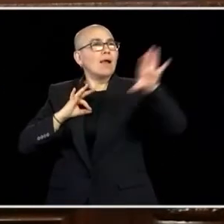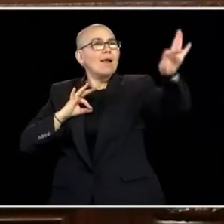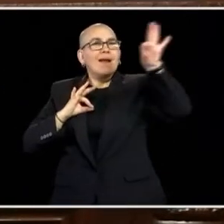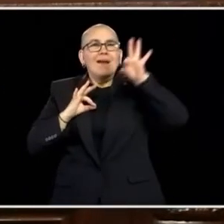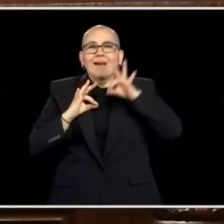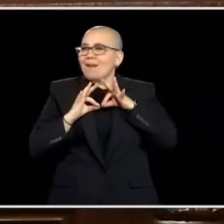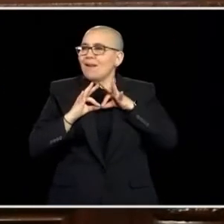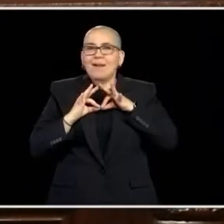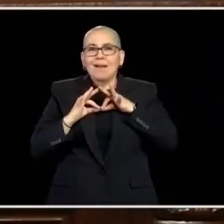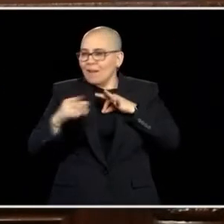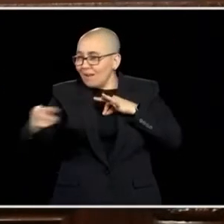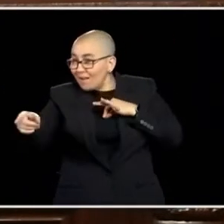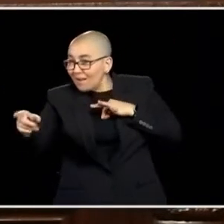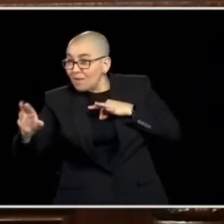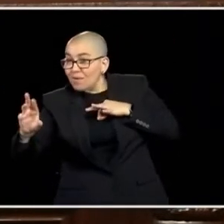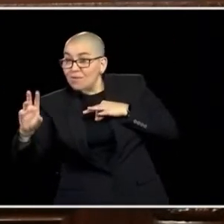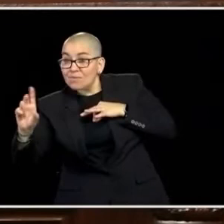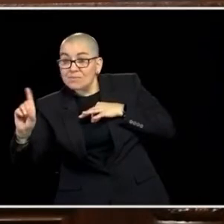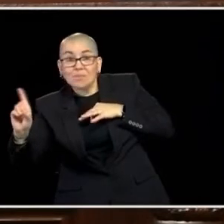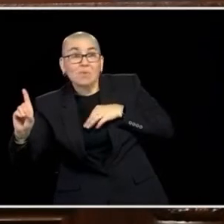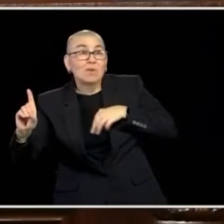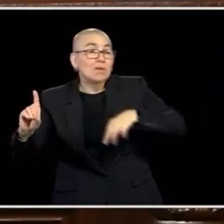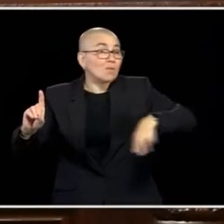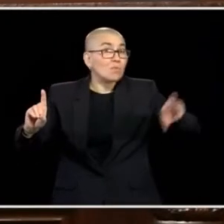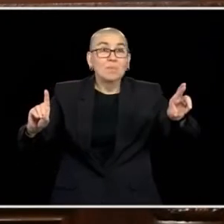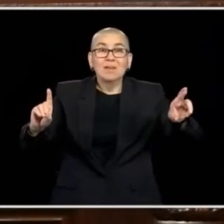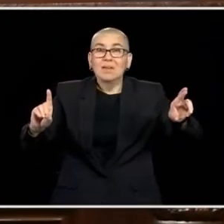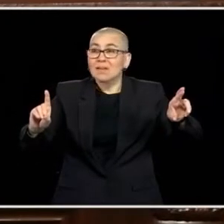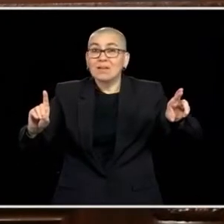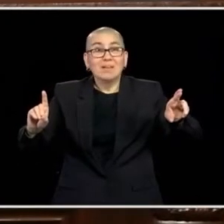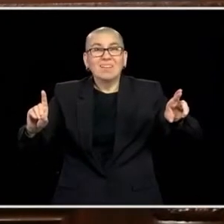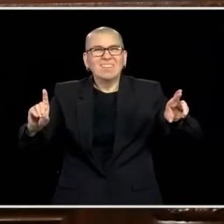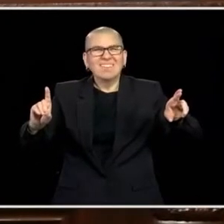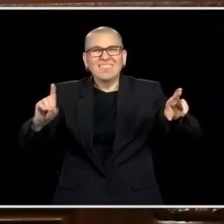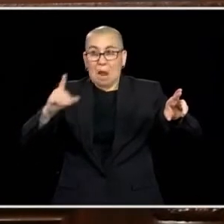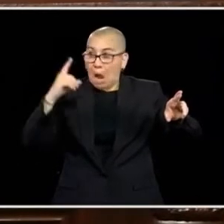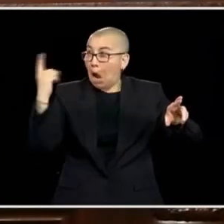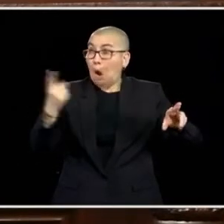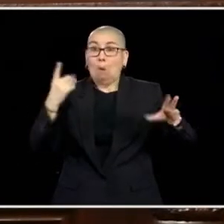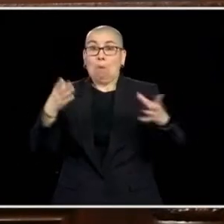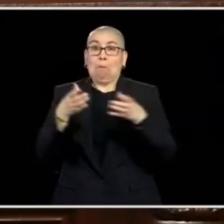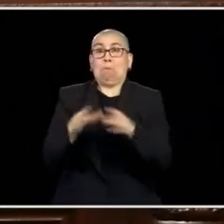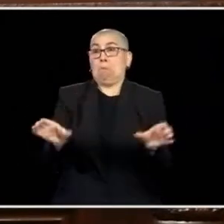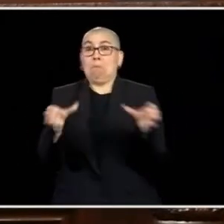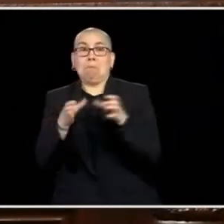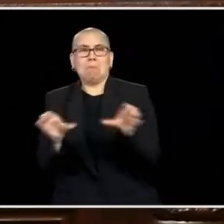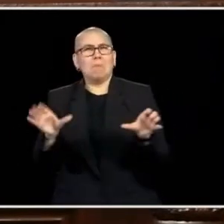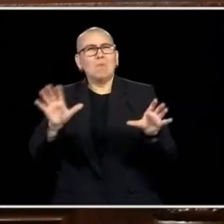THAT'S IN FRONT OF US DOESN'T EXIST ALL THE TIME EVERYWHERE, AND YOU DON'T HAVE HAVE TO